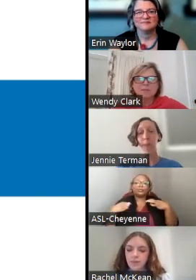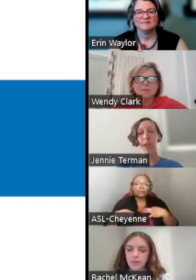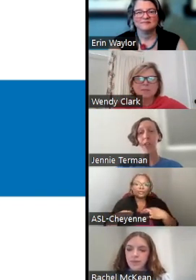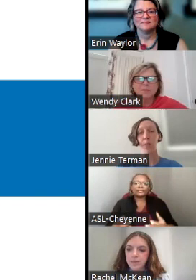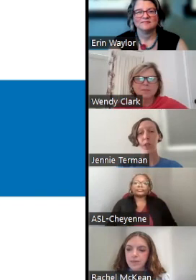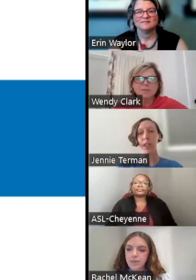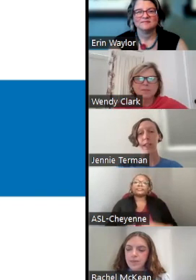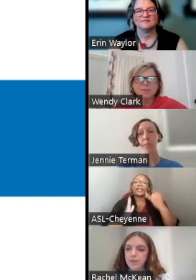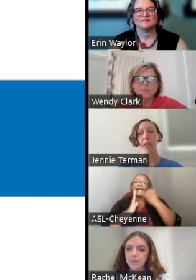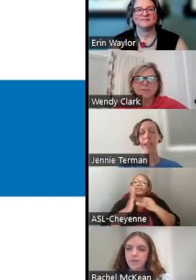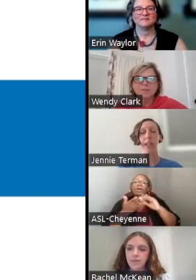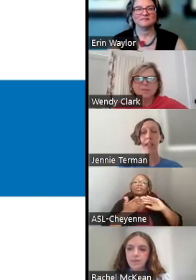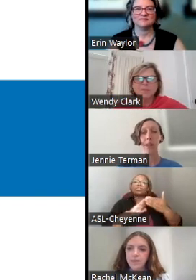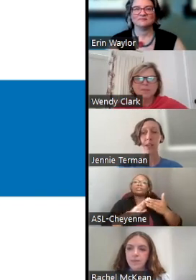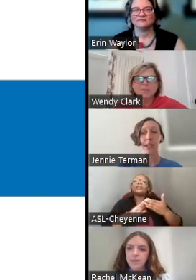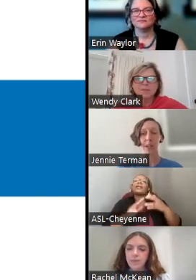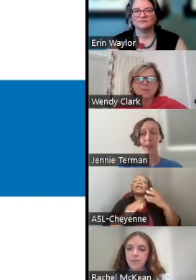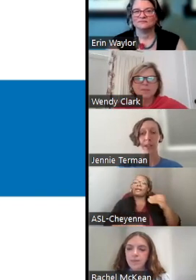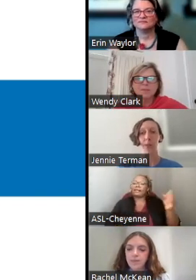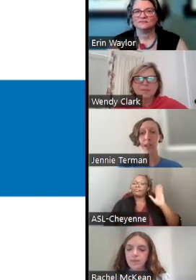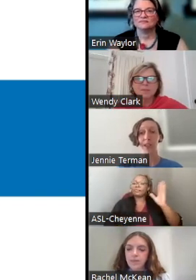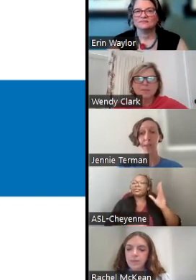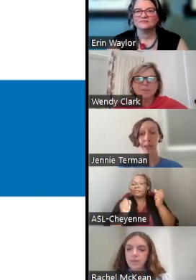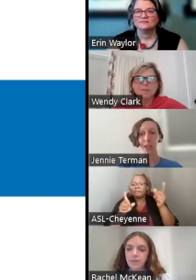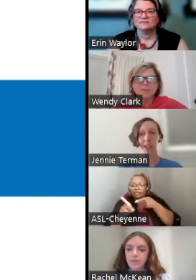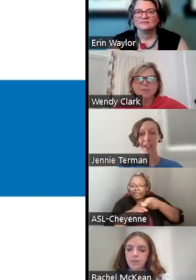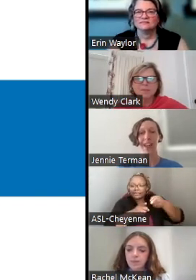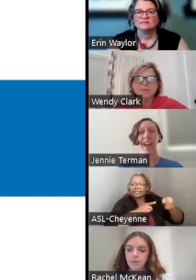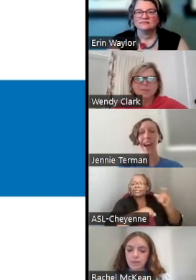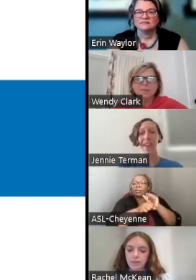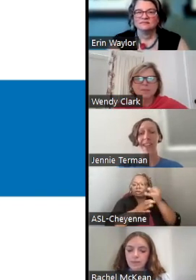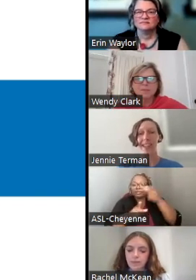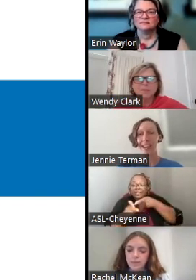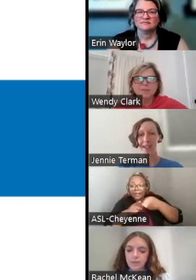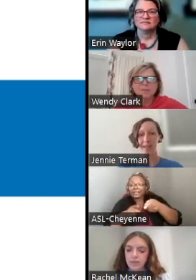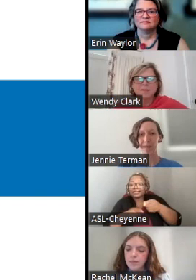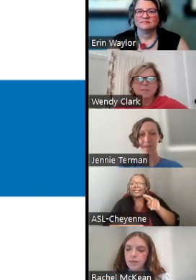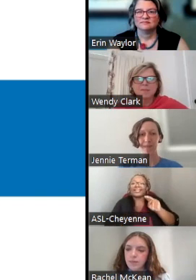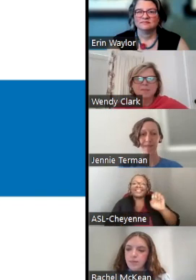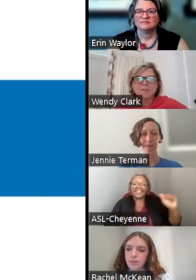I'M THE ARTIST COMMUNITIES AND PRESENTING AND MULTI-DISCIPLINARY WORK SPECIALIST AT THE NEA.